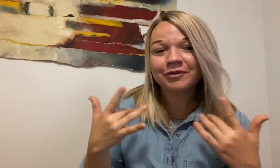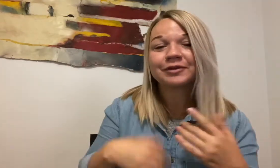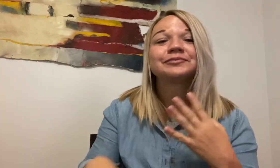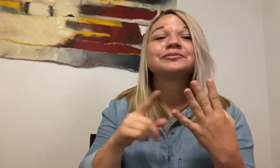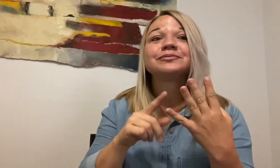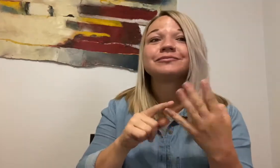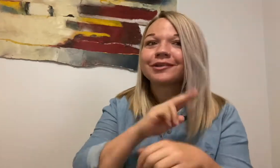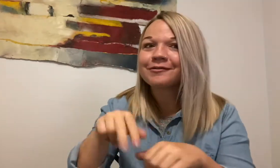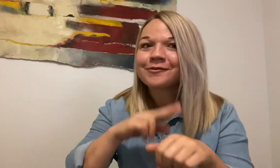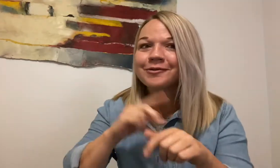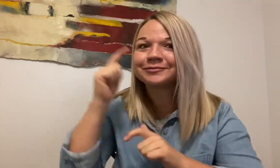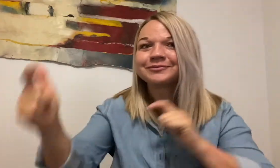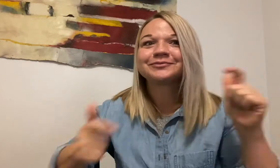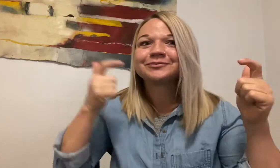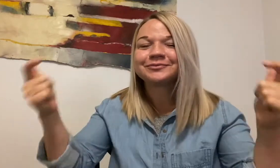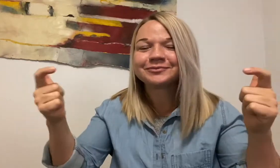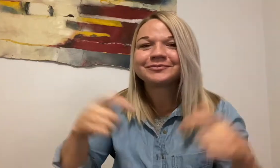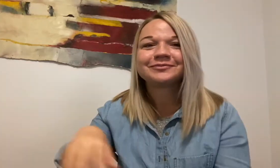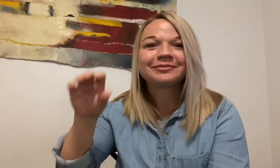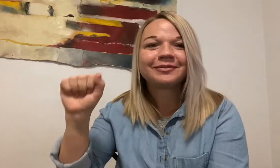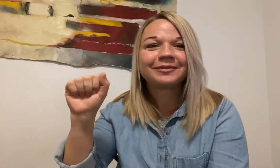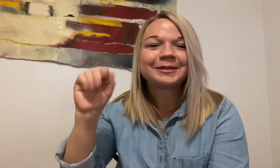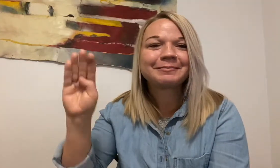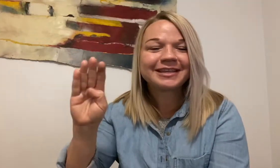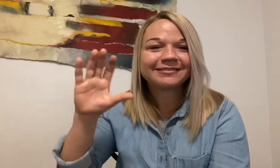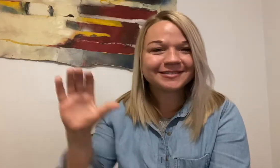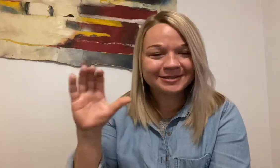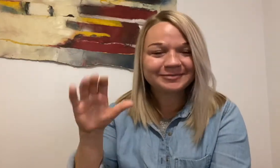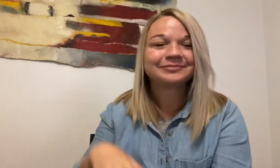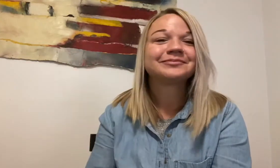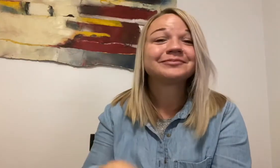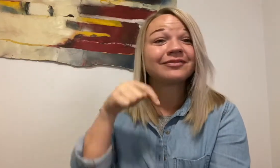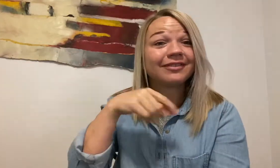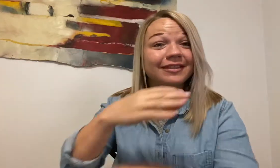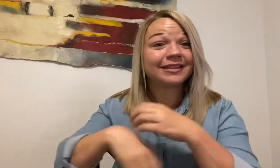with the largest gathering of the year at ABC.